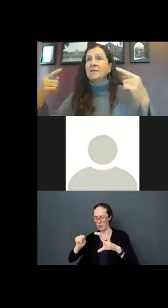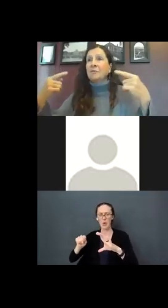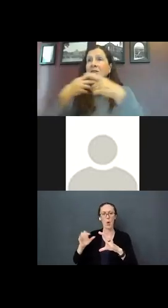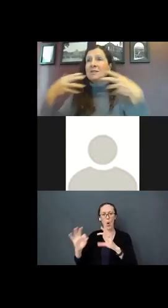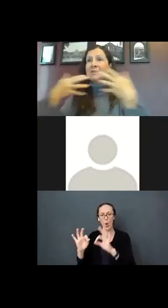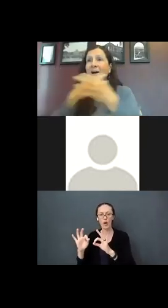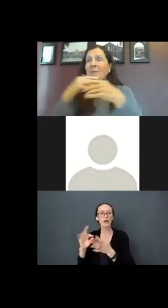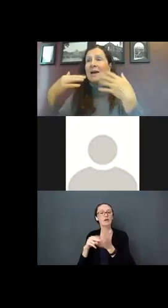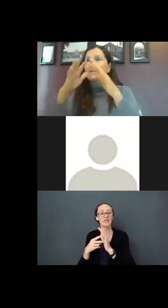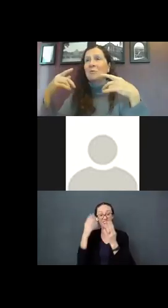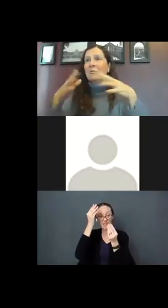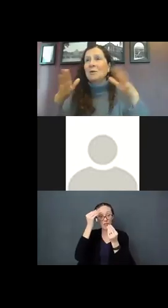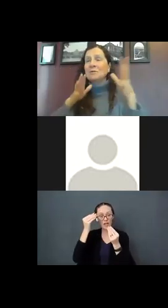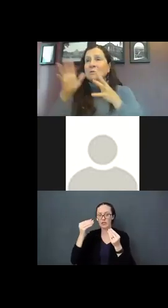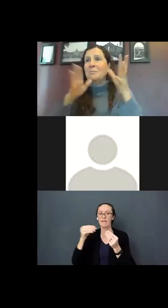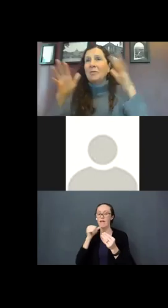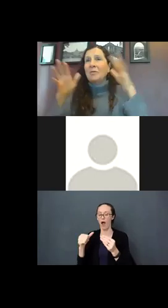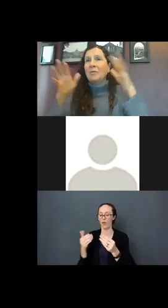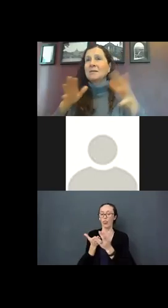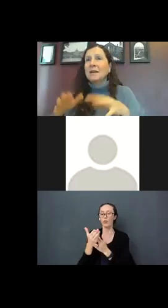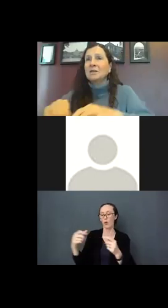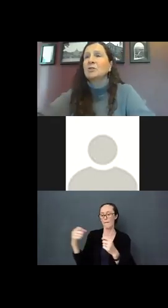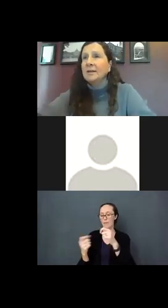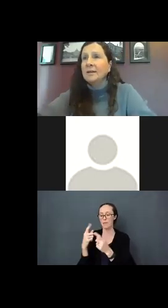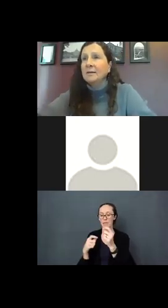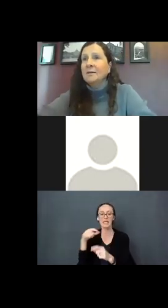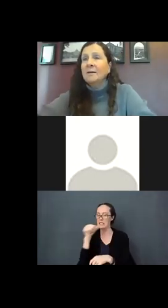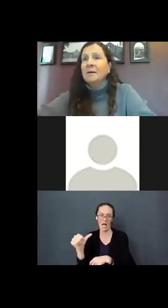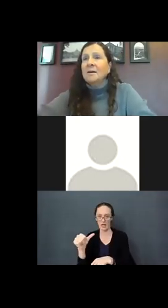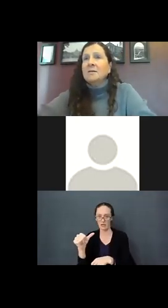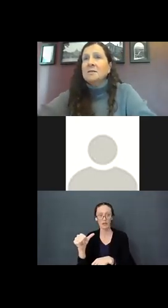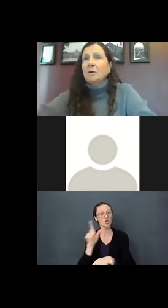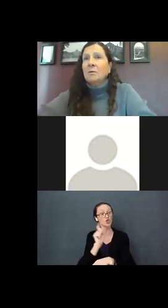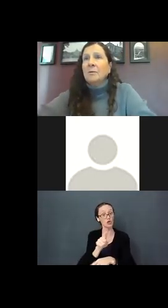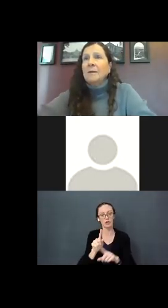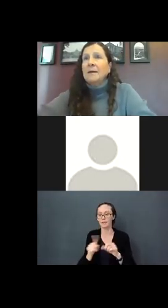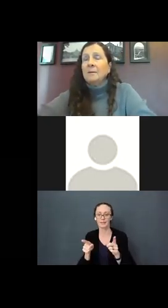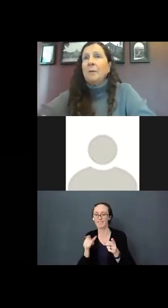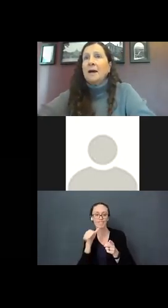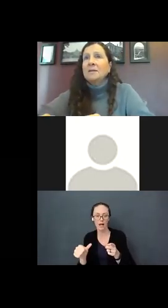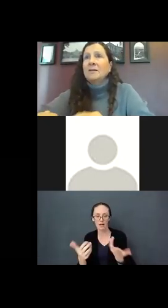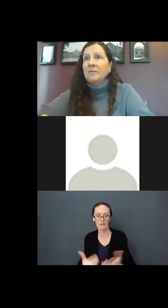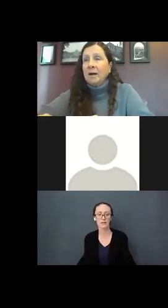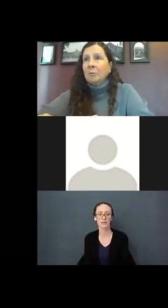information is not passing through those pathways like it should. The impact of environment,